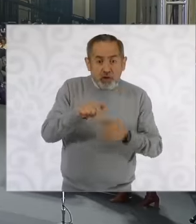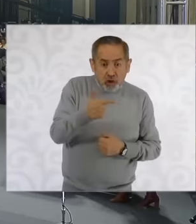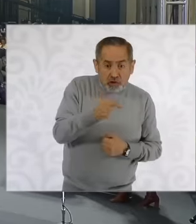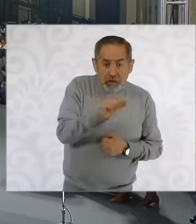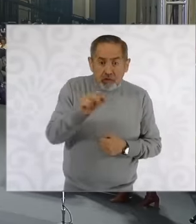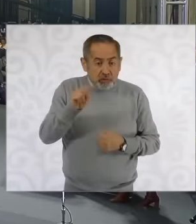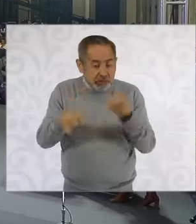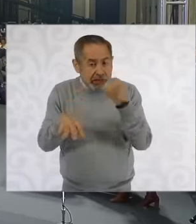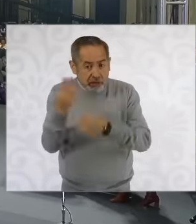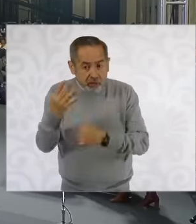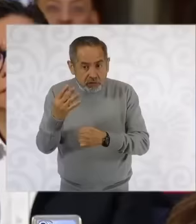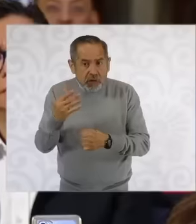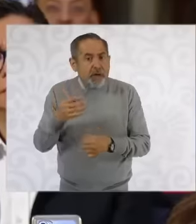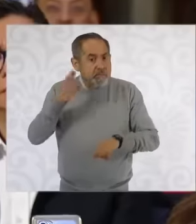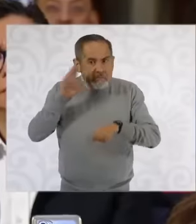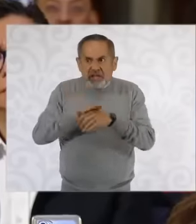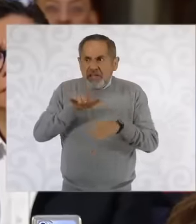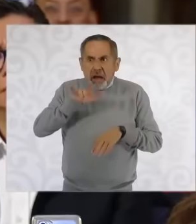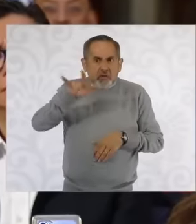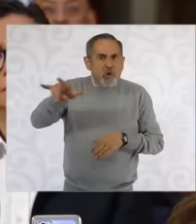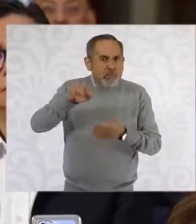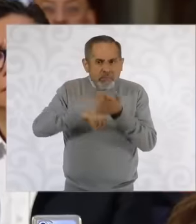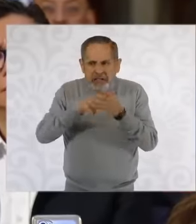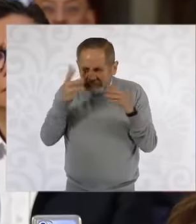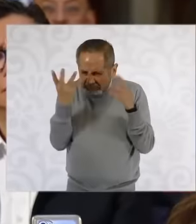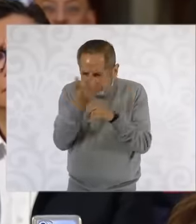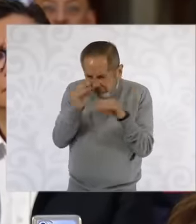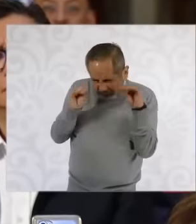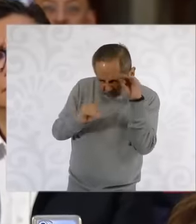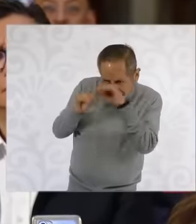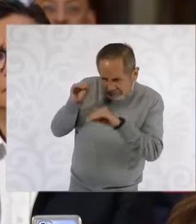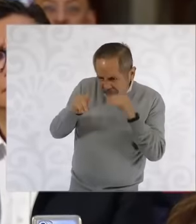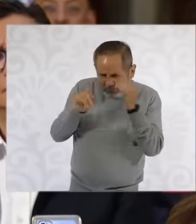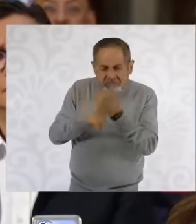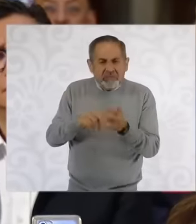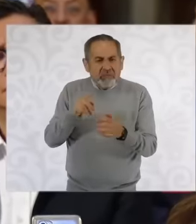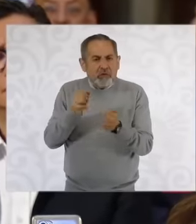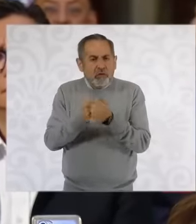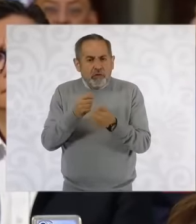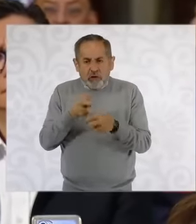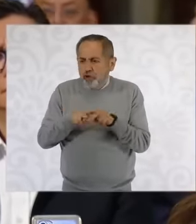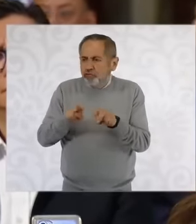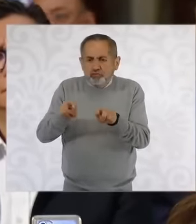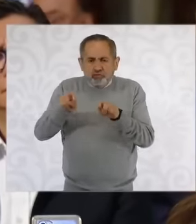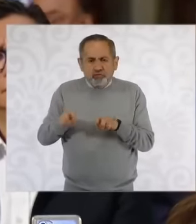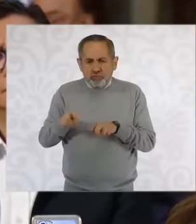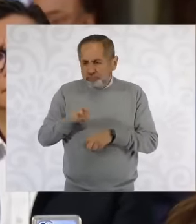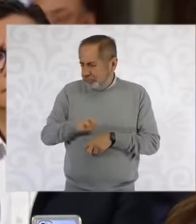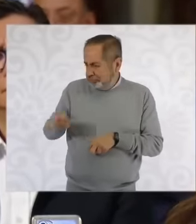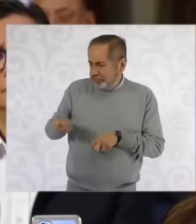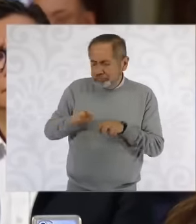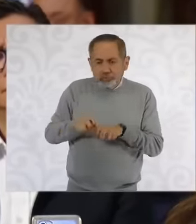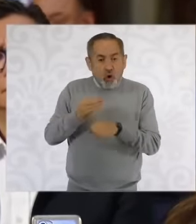Aviation industry by building a small two-seater plane that is right now on display at the